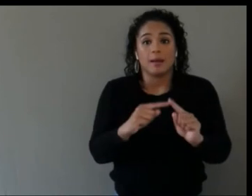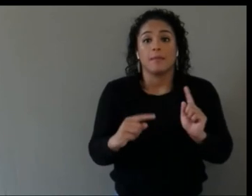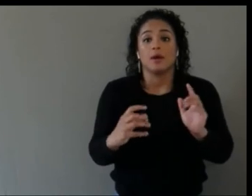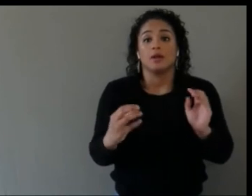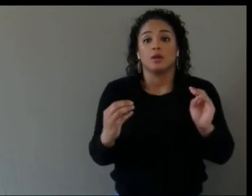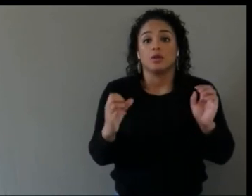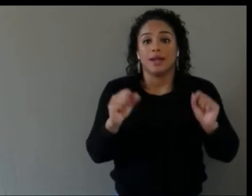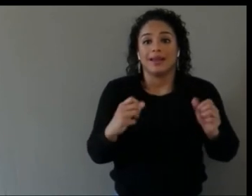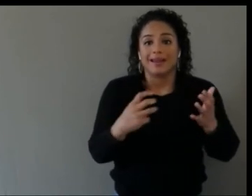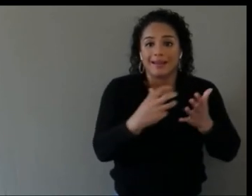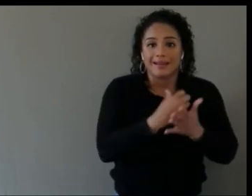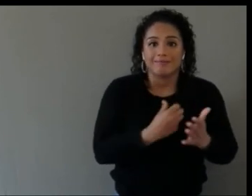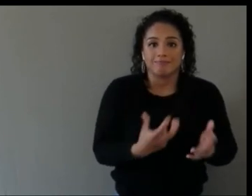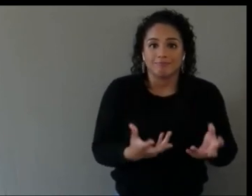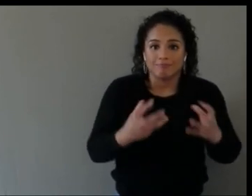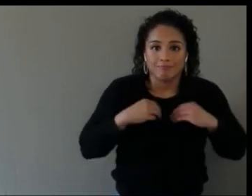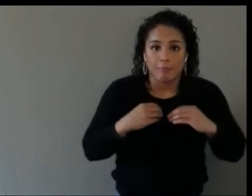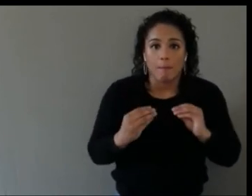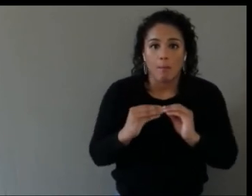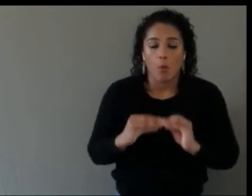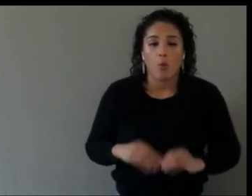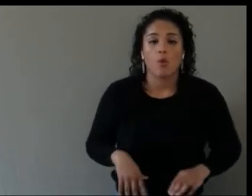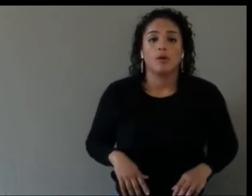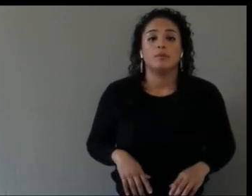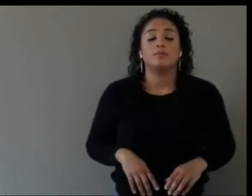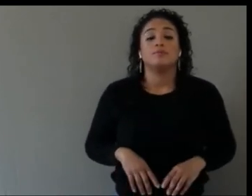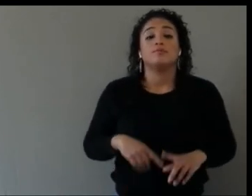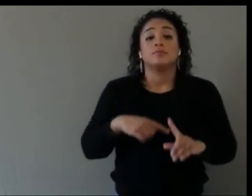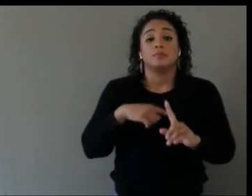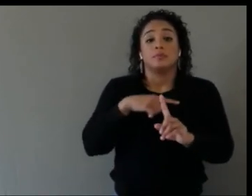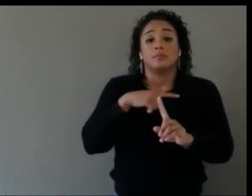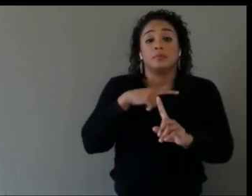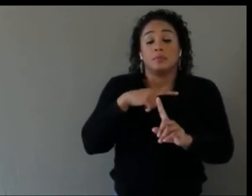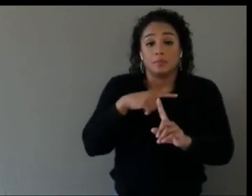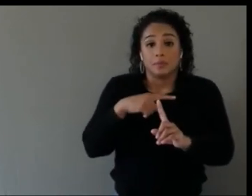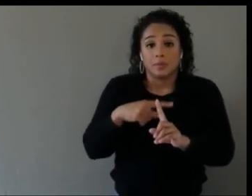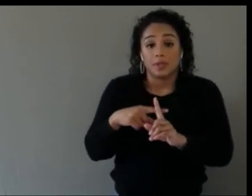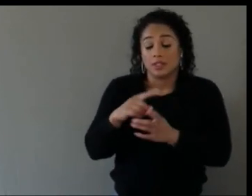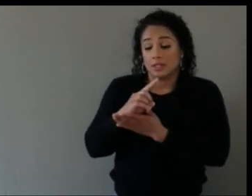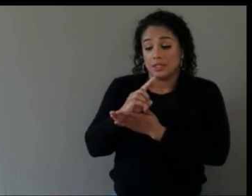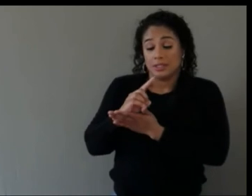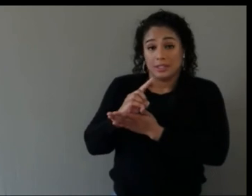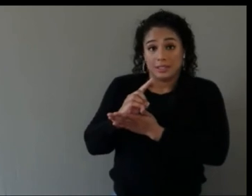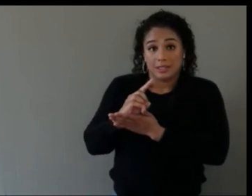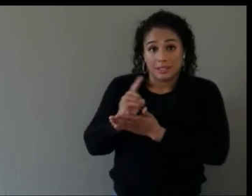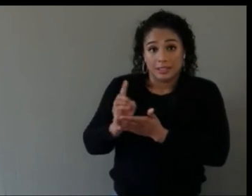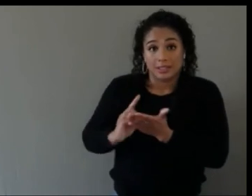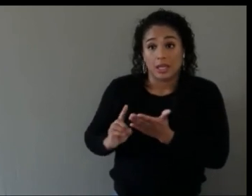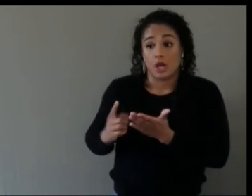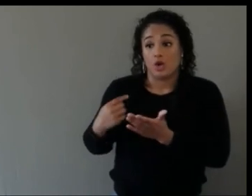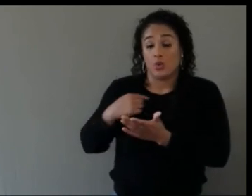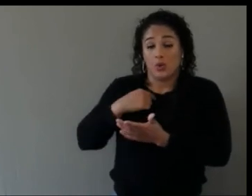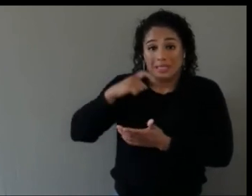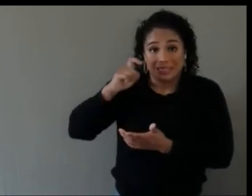the greater diversity you've got to design with for and to create a solution that will solve and